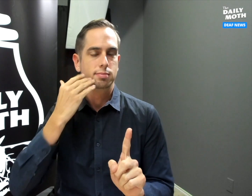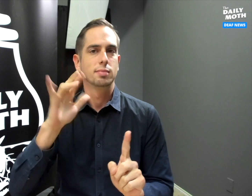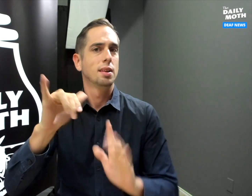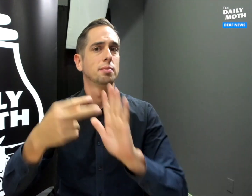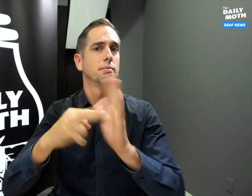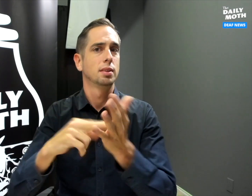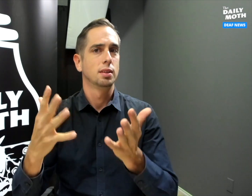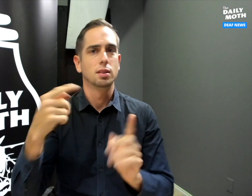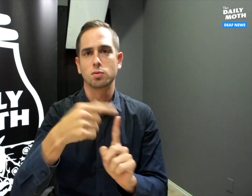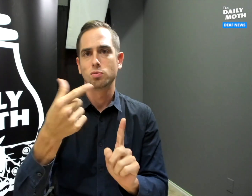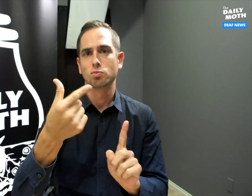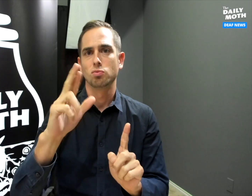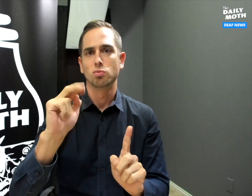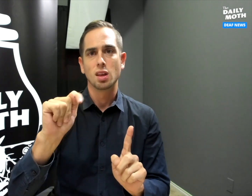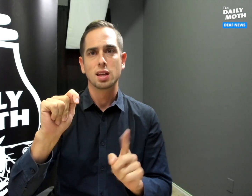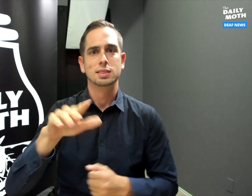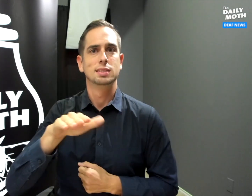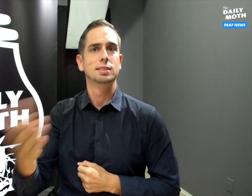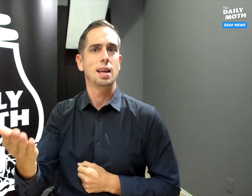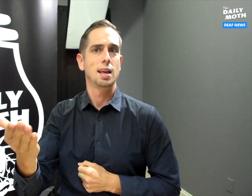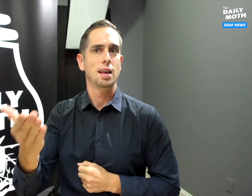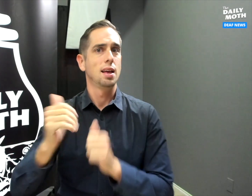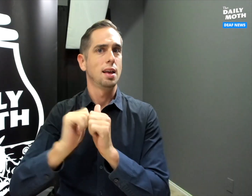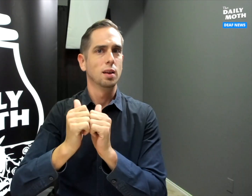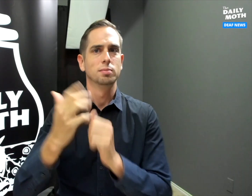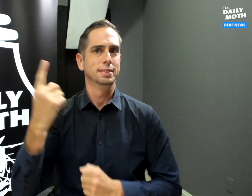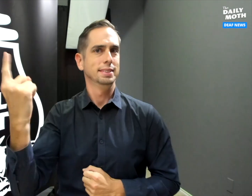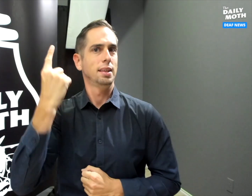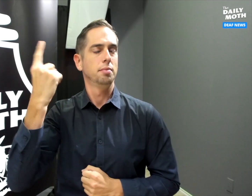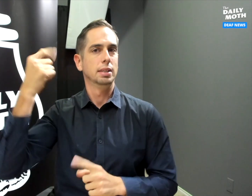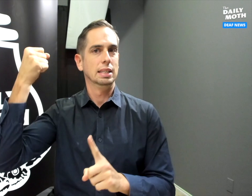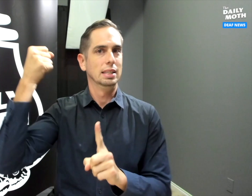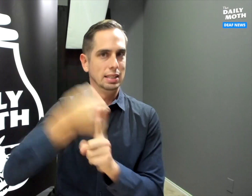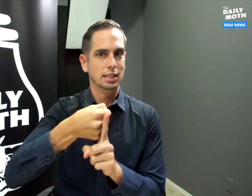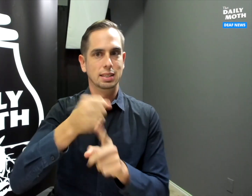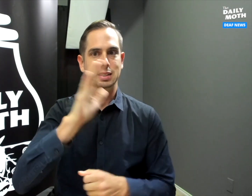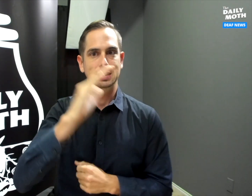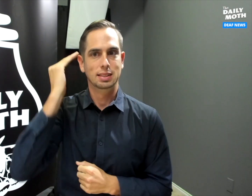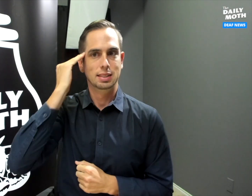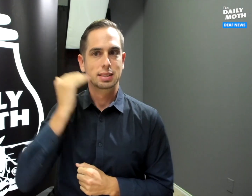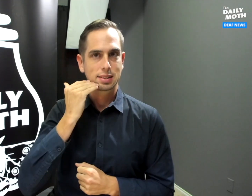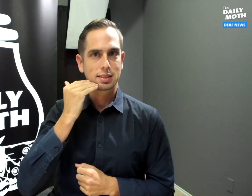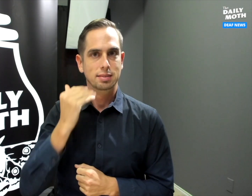This means that Grant died from something that hit his head.